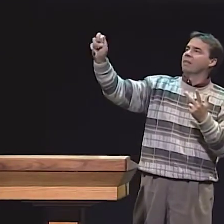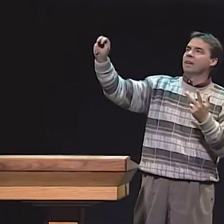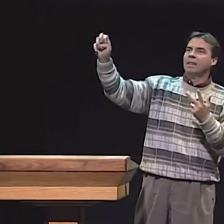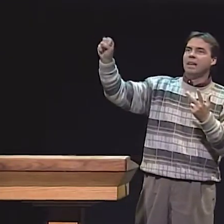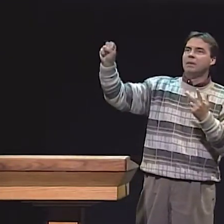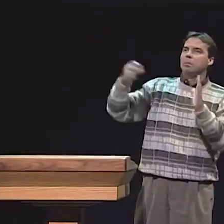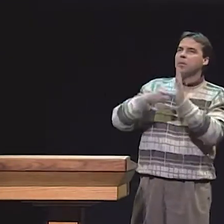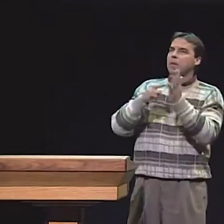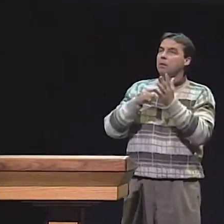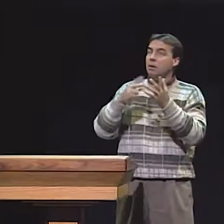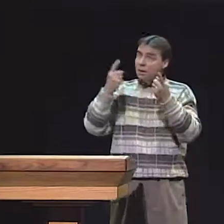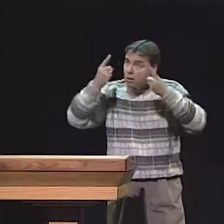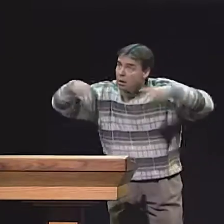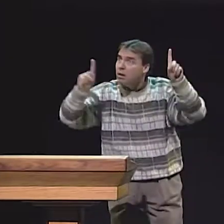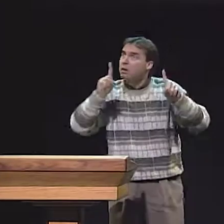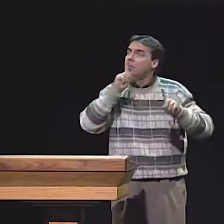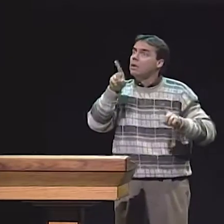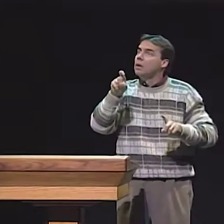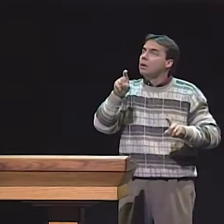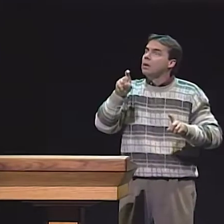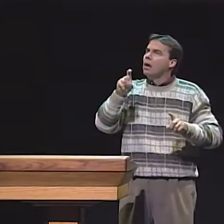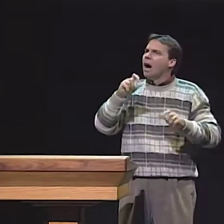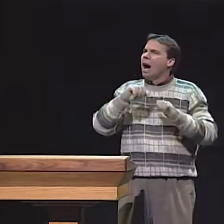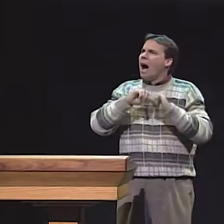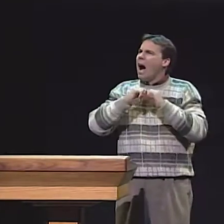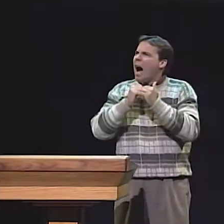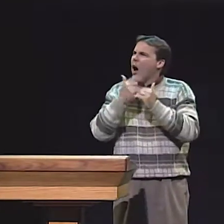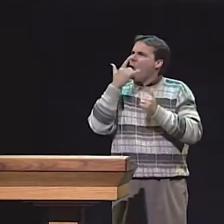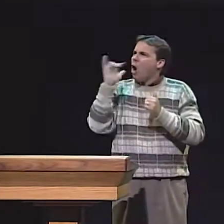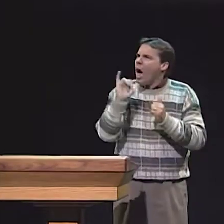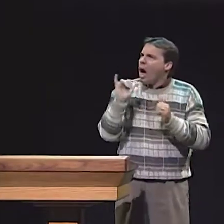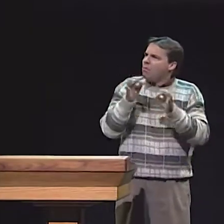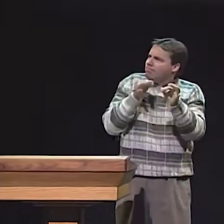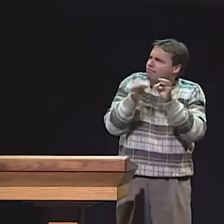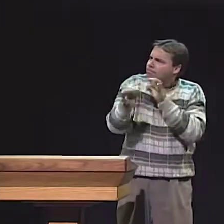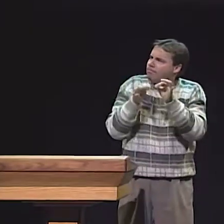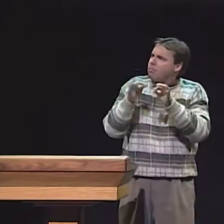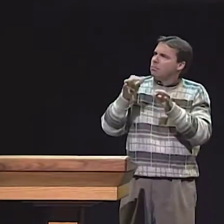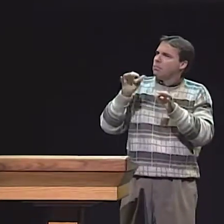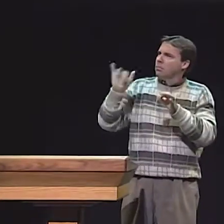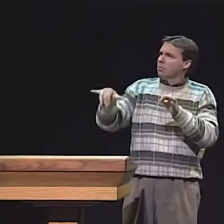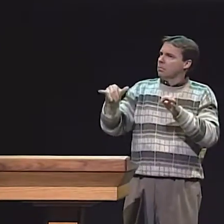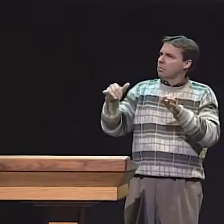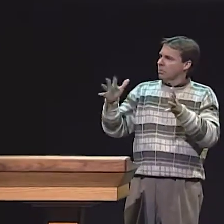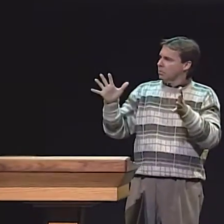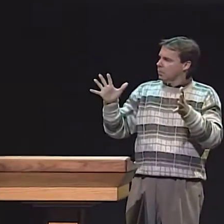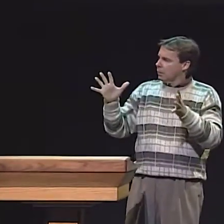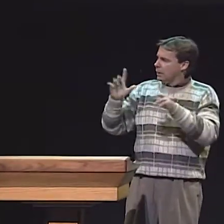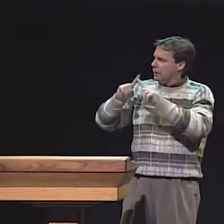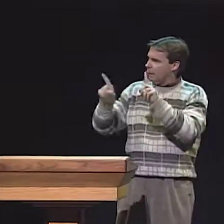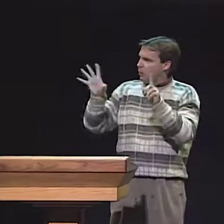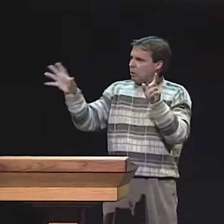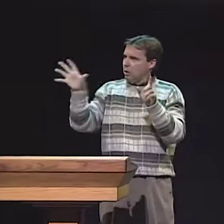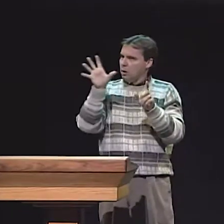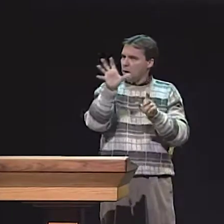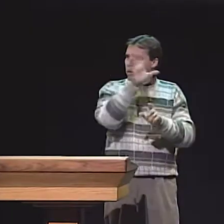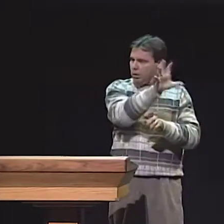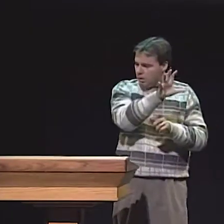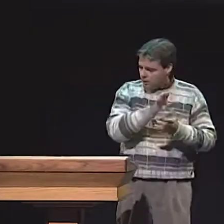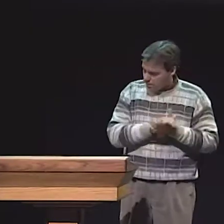THAT WOULD INCREASE THEIR ABILITY IN ASL, AND THE THIRD WAS EFFECTIVENESS. WHAT--WHAT WAS THE RESULTS?